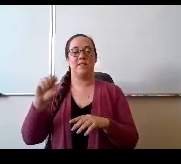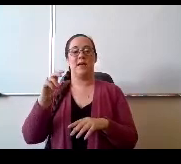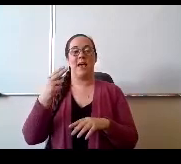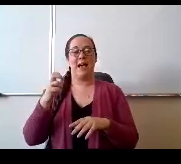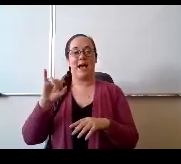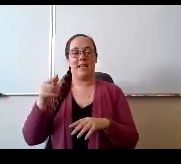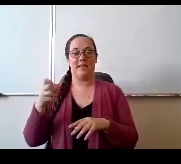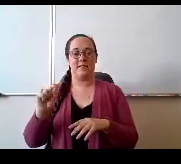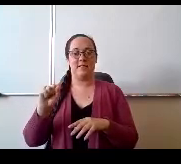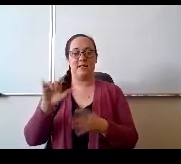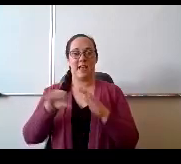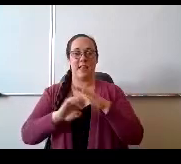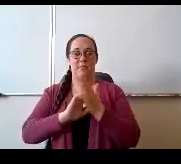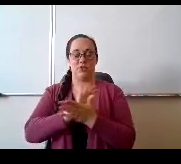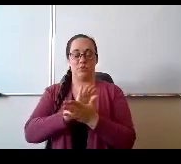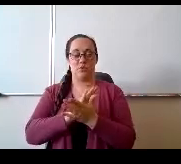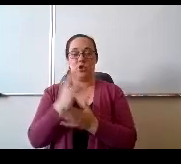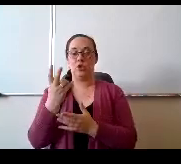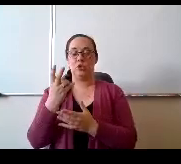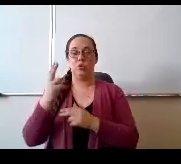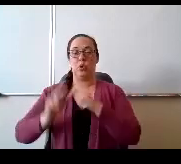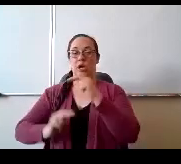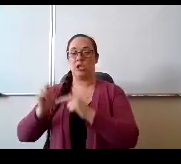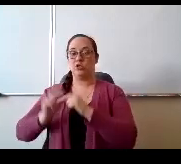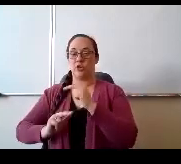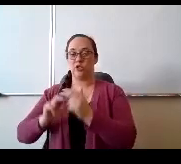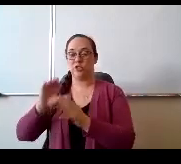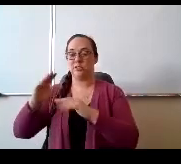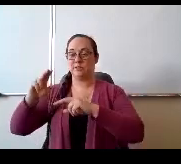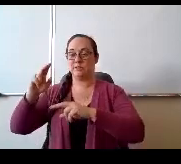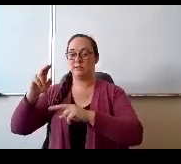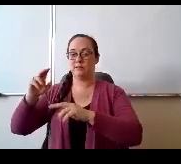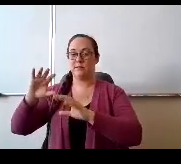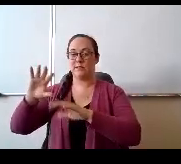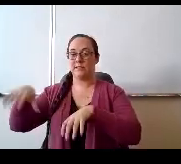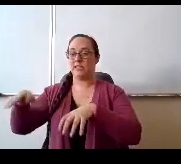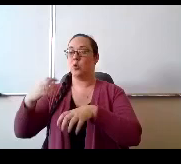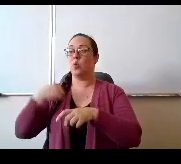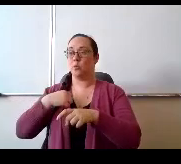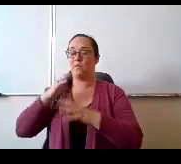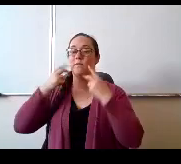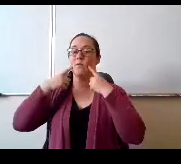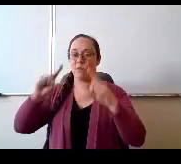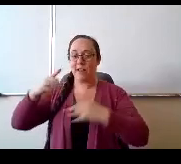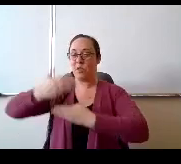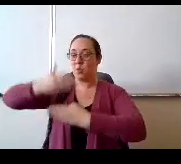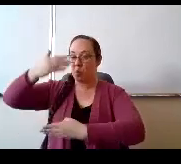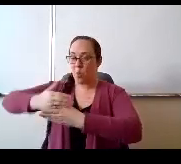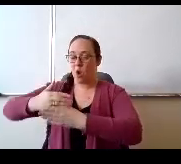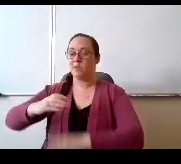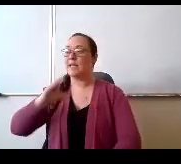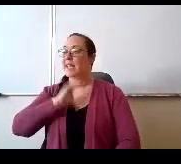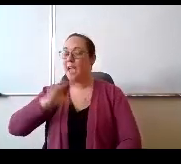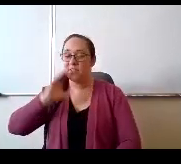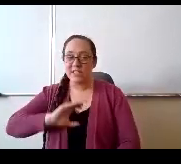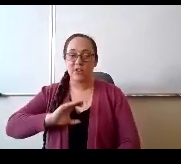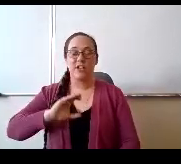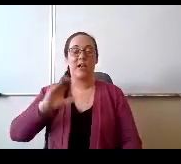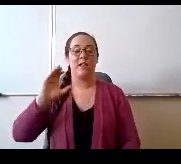Toured the construction site and we're happy to see the walls standing. The cafeteria, library, and dyslexia therapy room and some